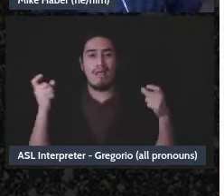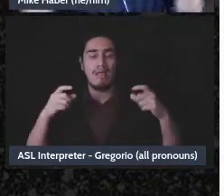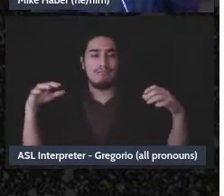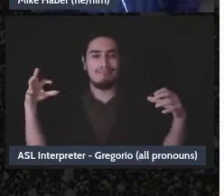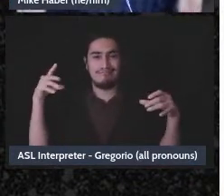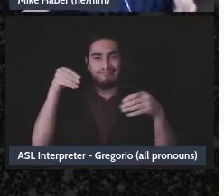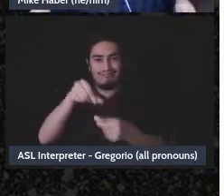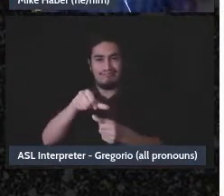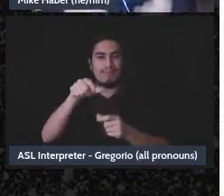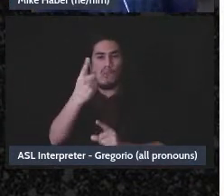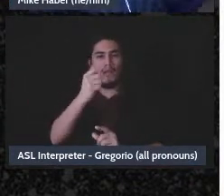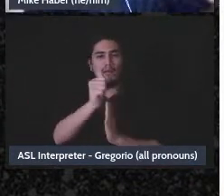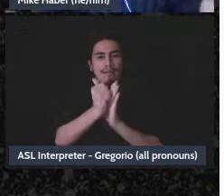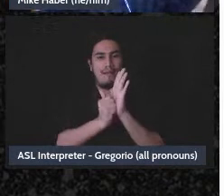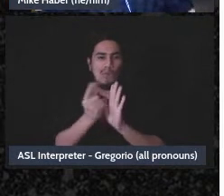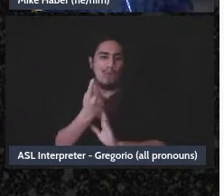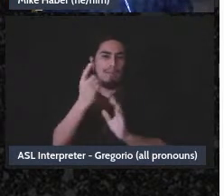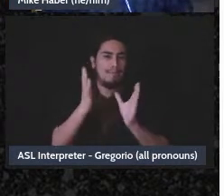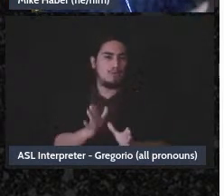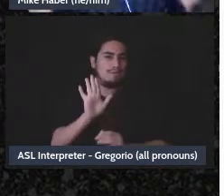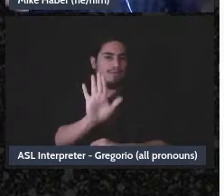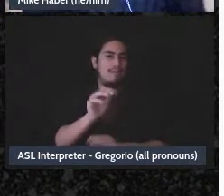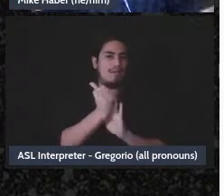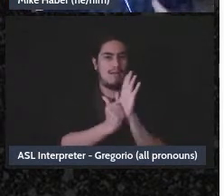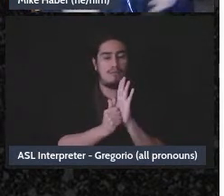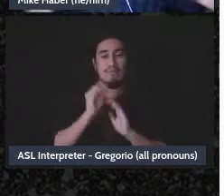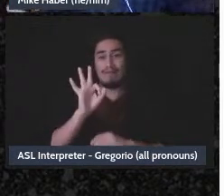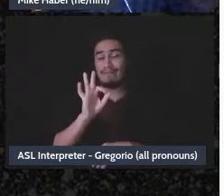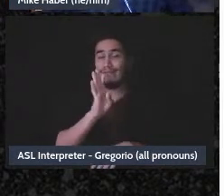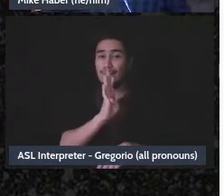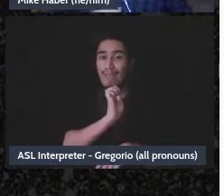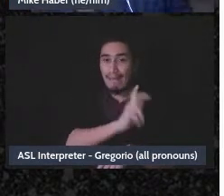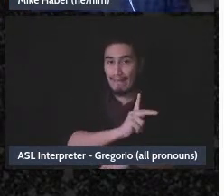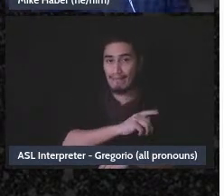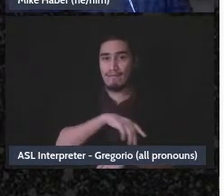one-one member's account whether it's their bank account, or their Venmo, or their Paypal,